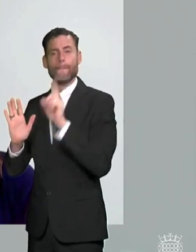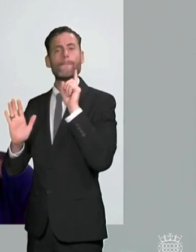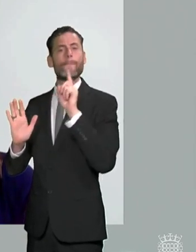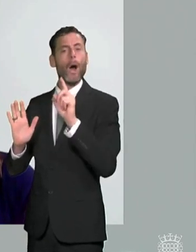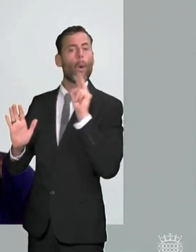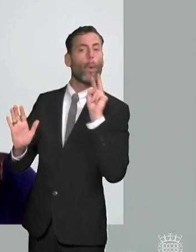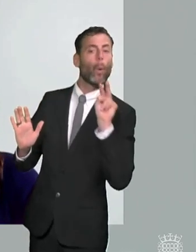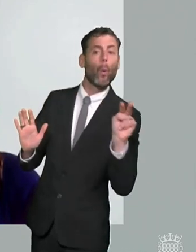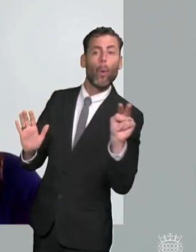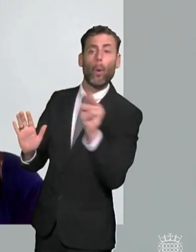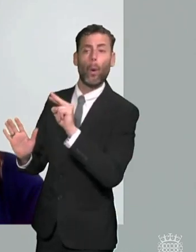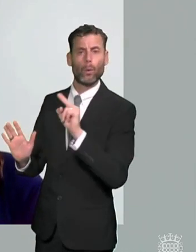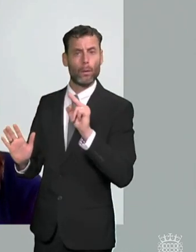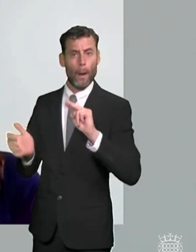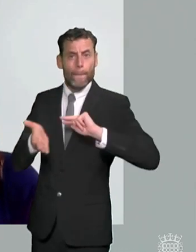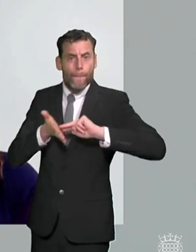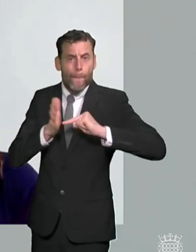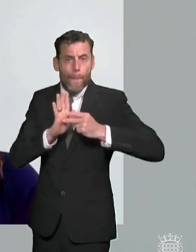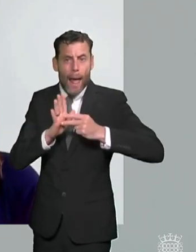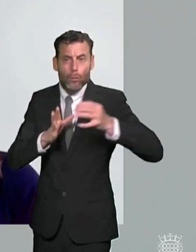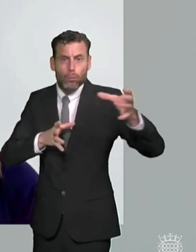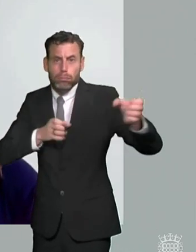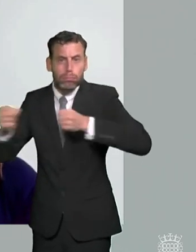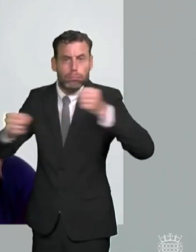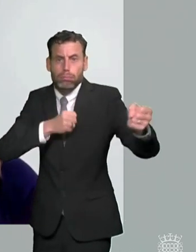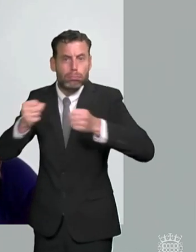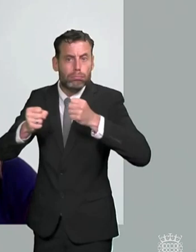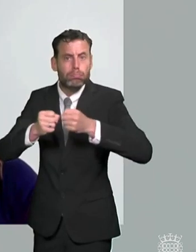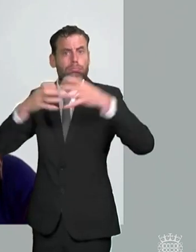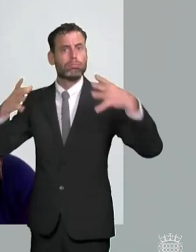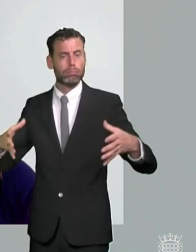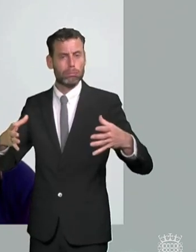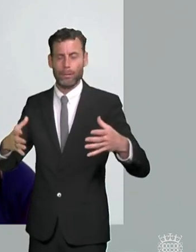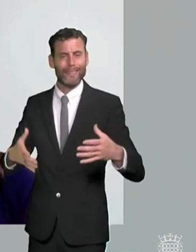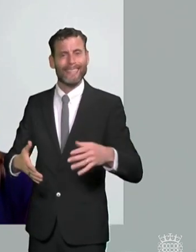only going to be possible if what you have got is sufficient input from educational psychologists